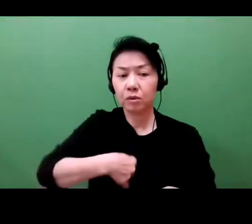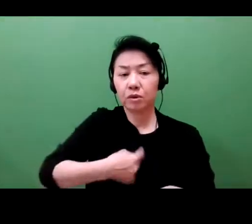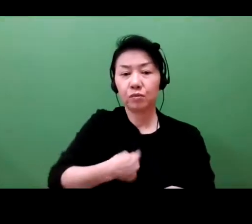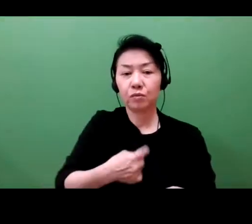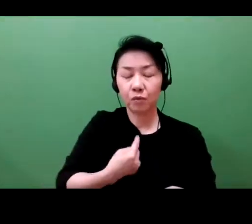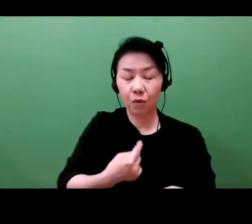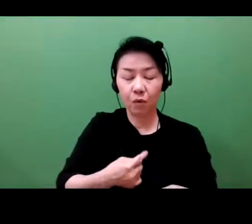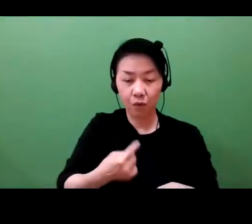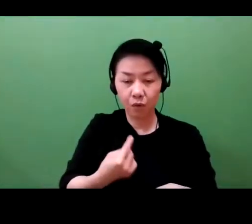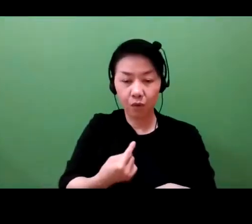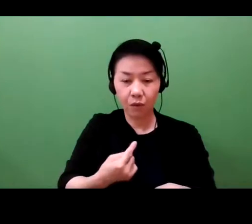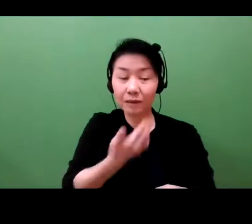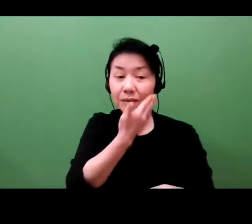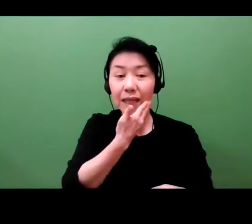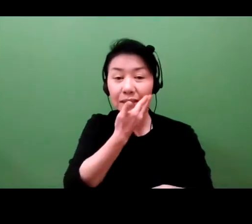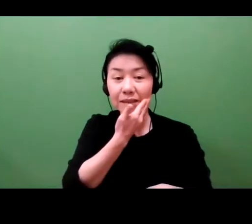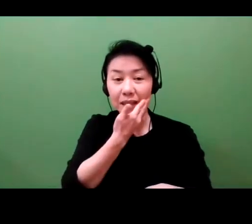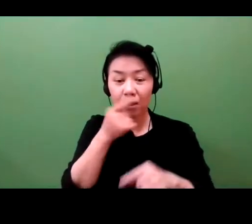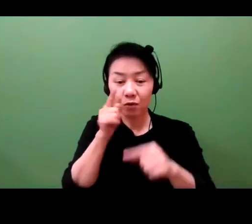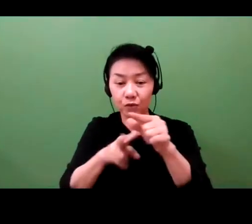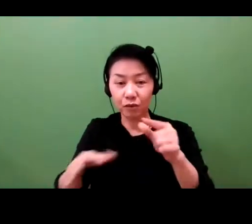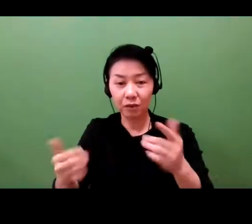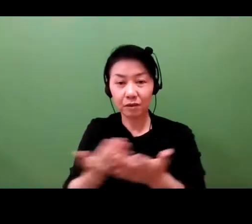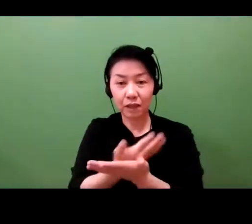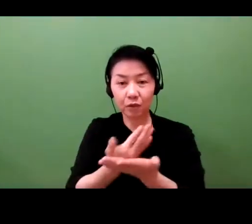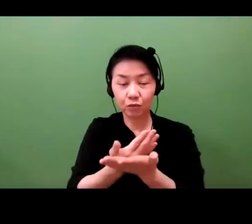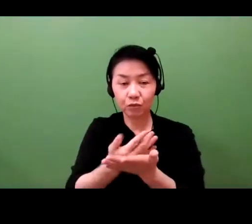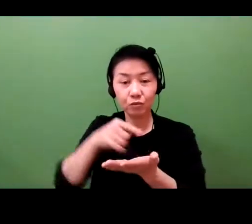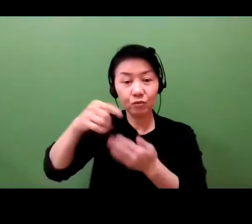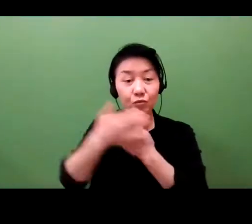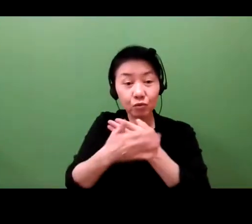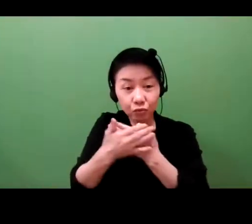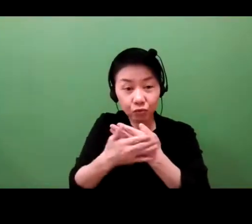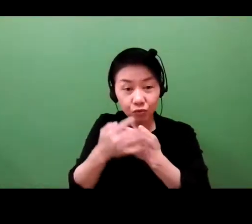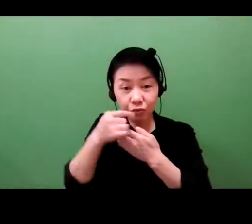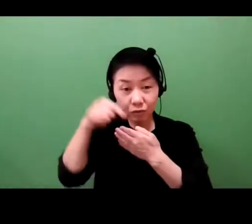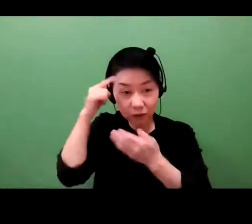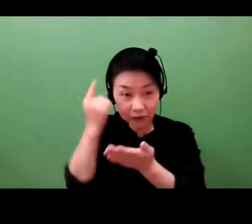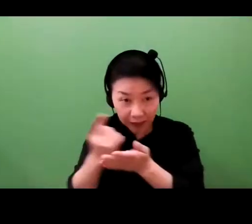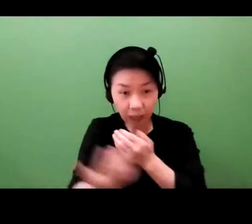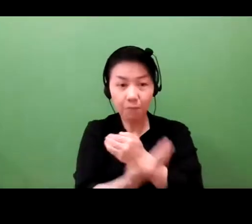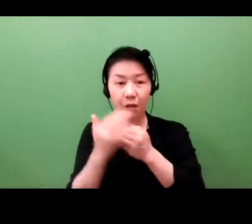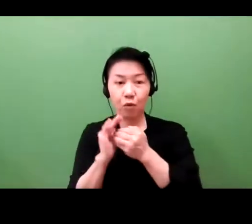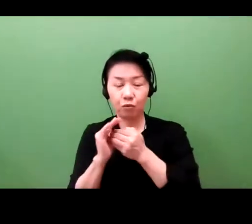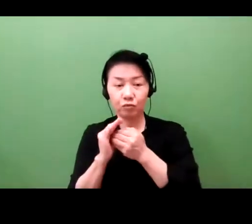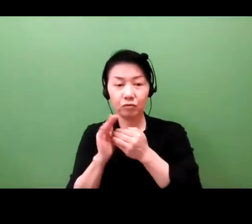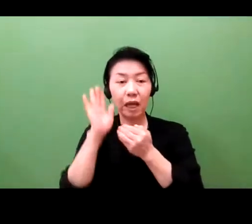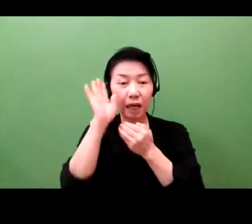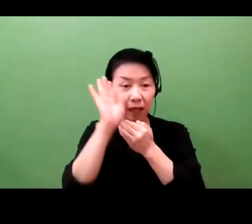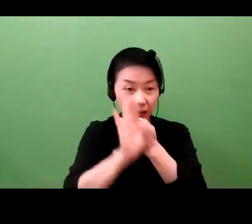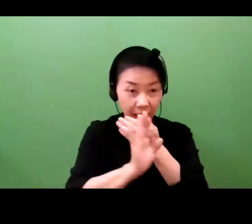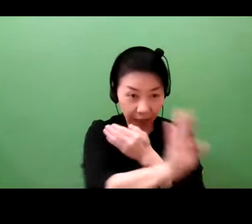believe I must be getting out of time here. I appreciate your indulgence in letting me make this presentation.